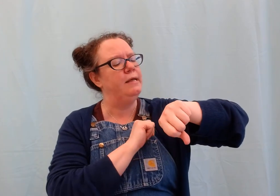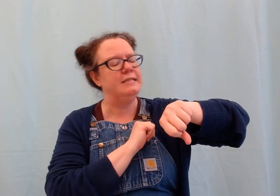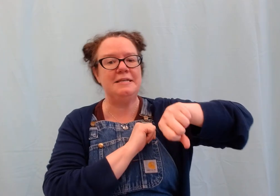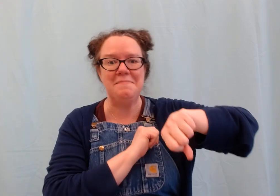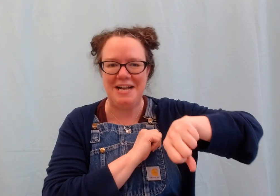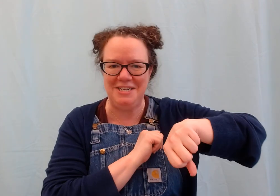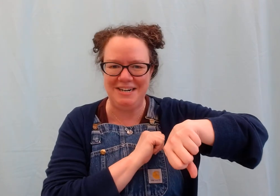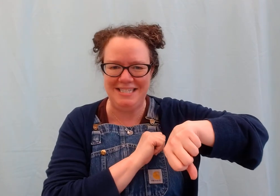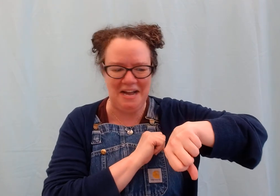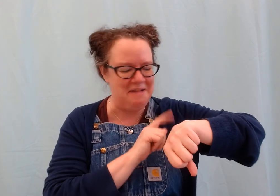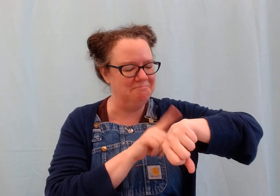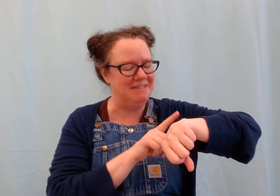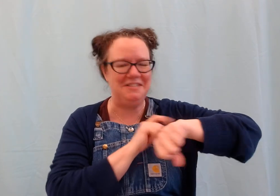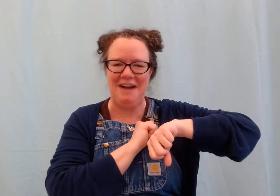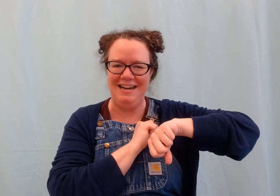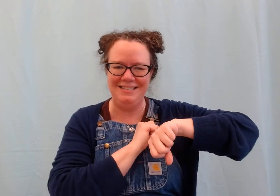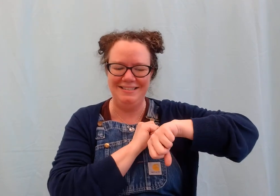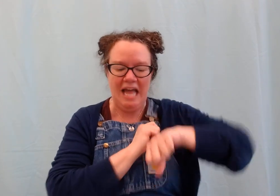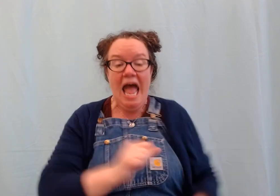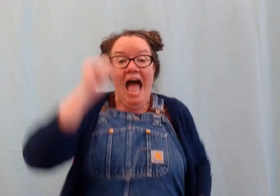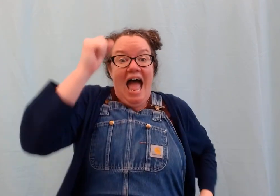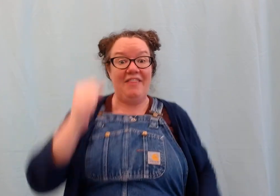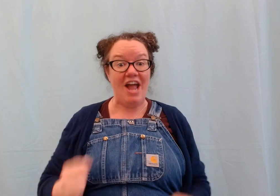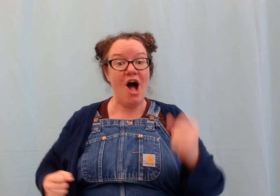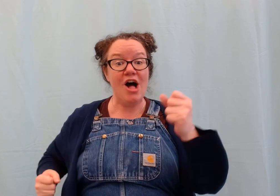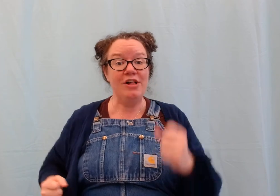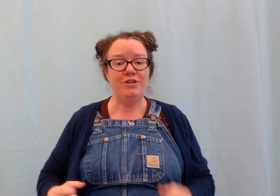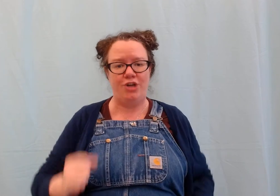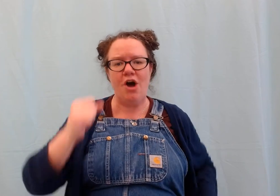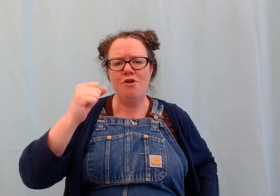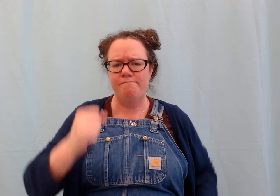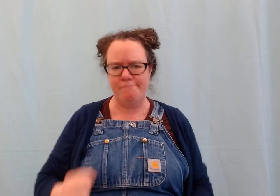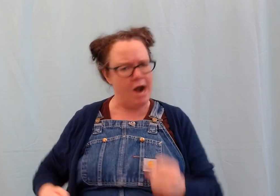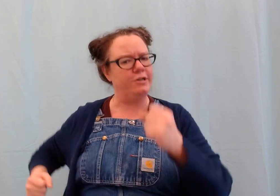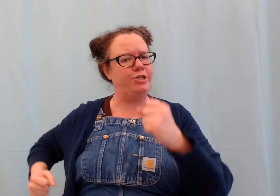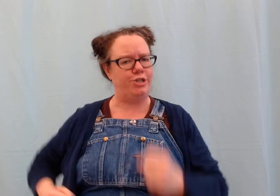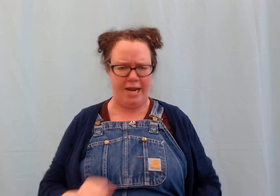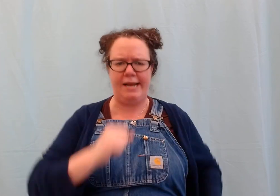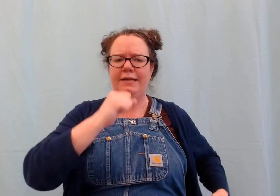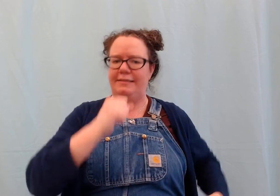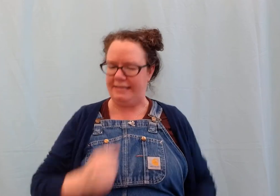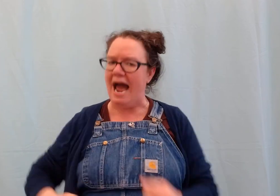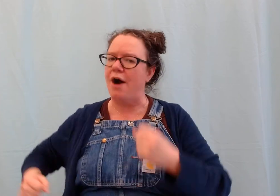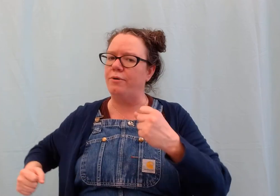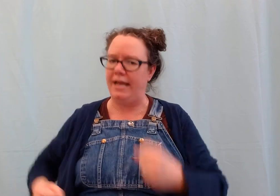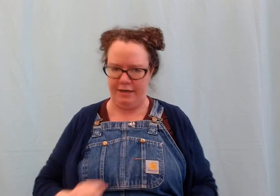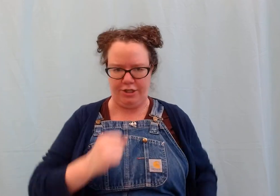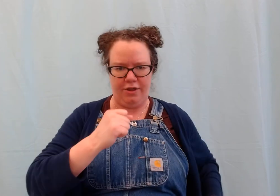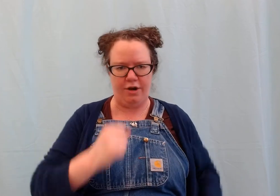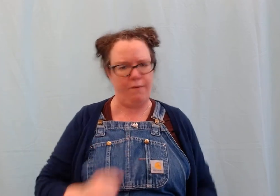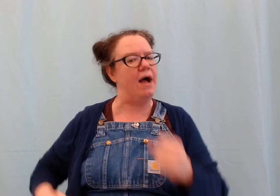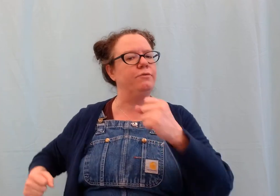It's an imaginary time. That's right. #And they all go marching down into the ground#